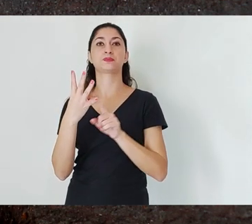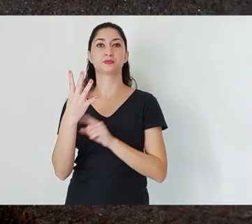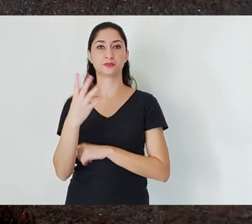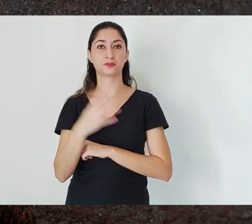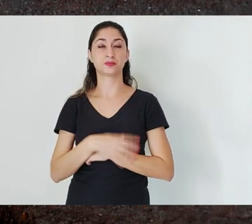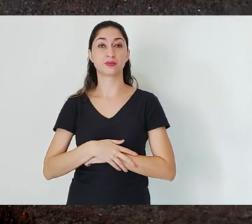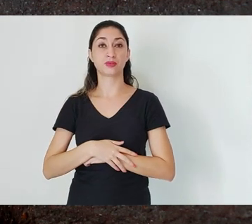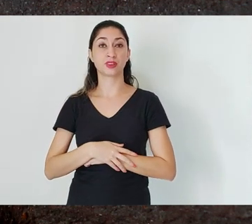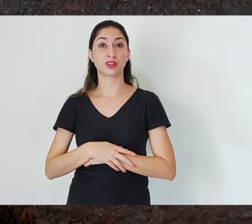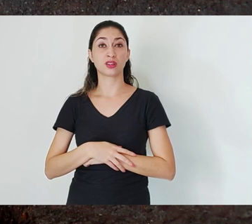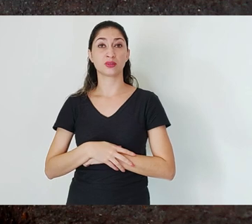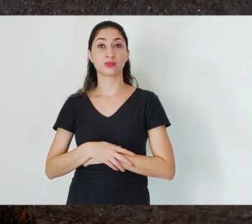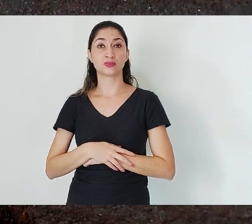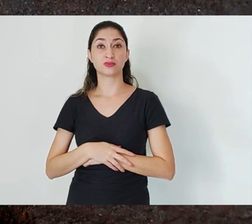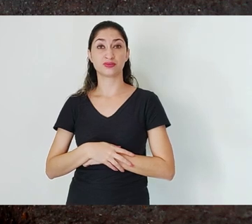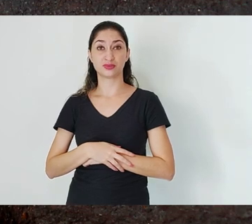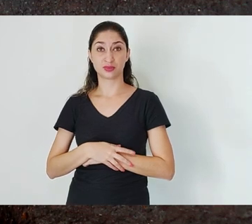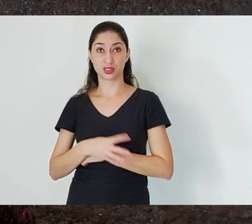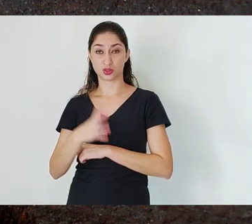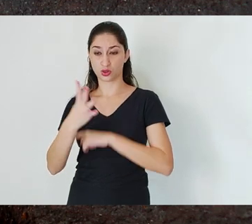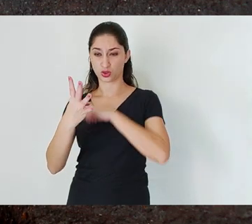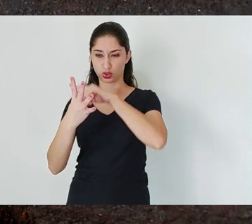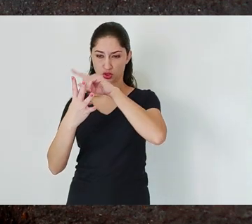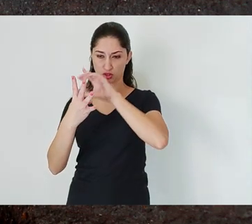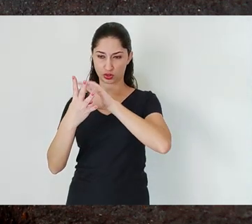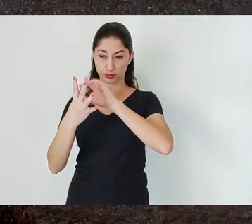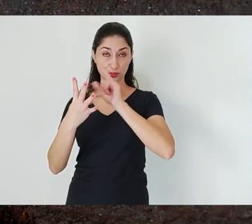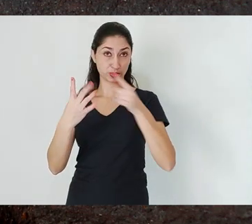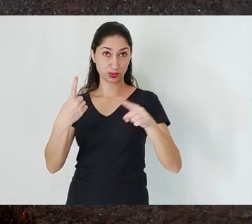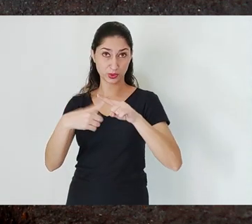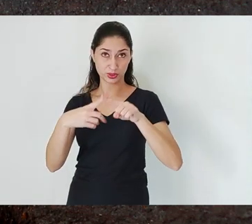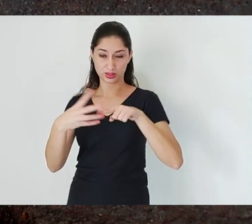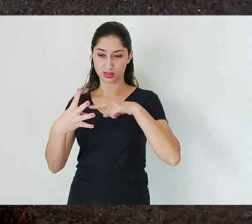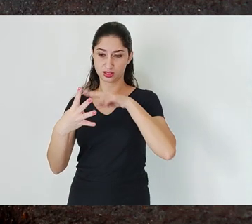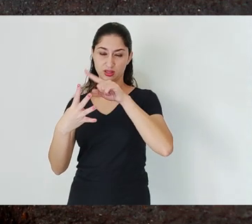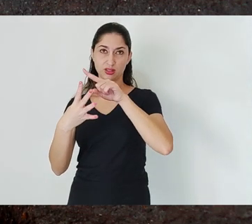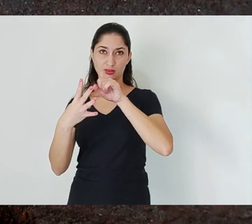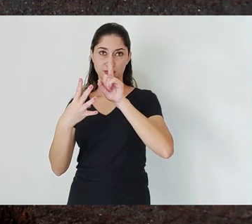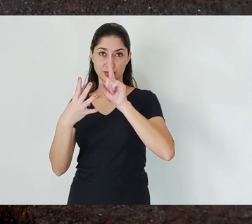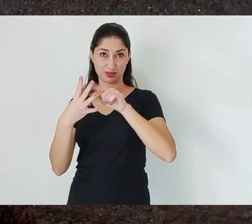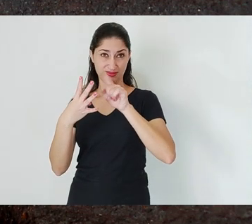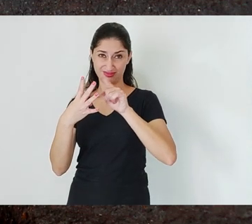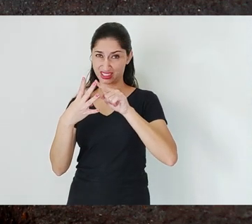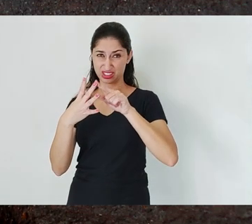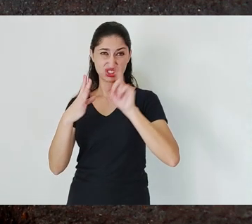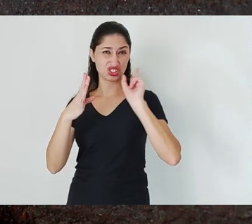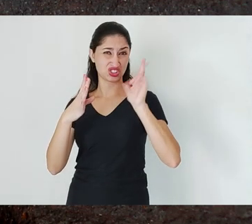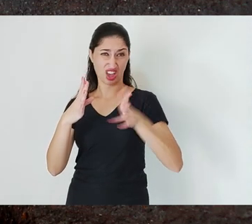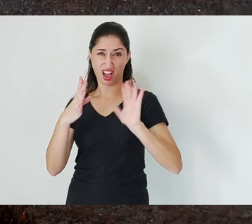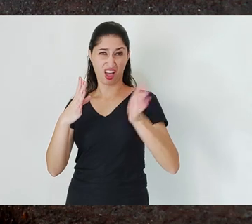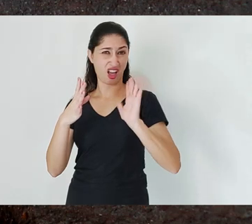and two have already been impacted. The Doce River is completely impacted by